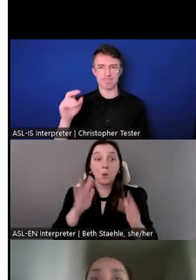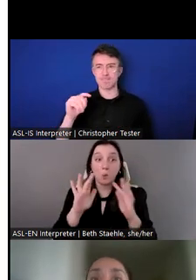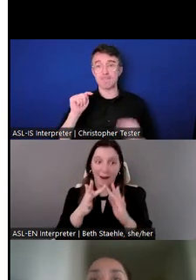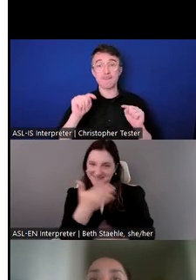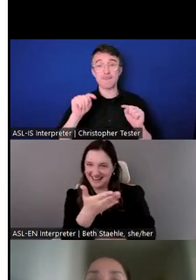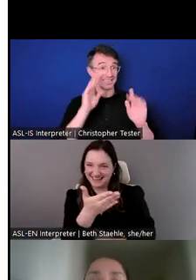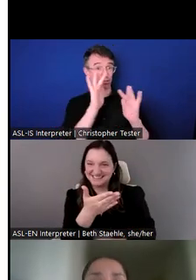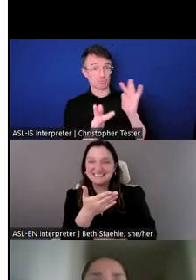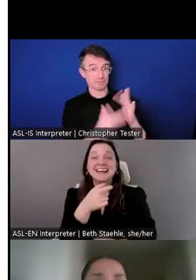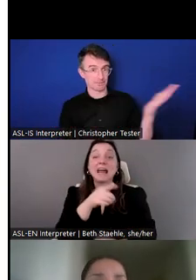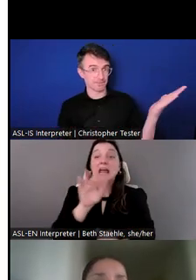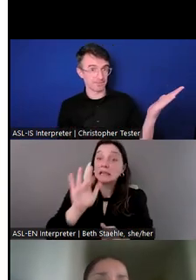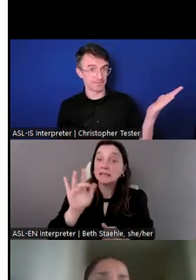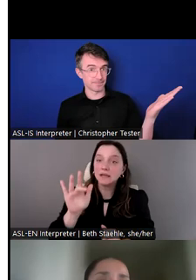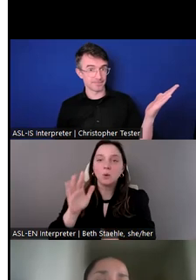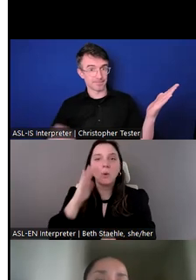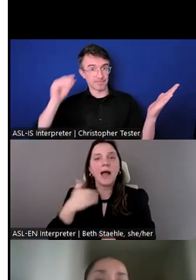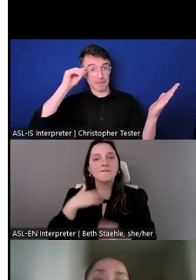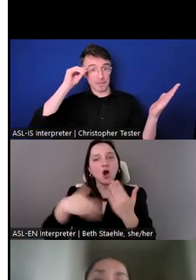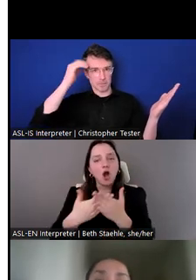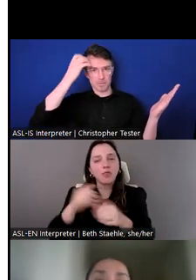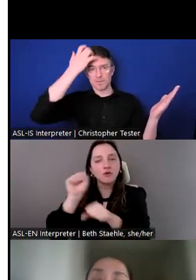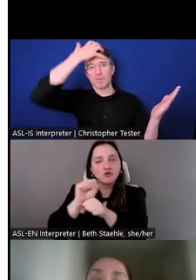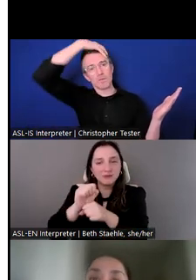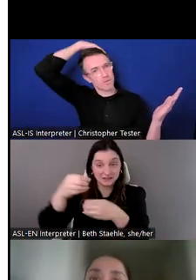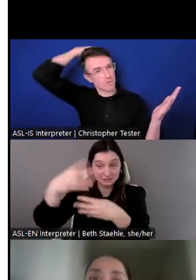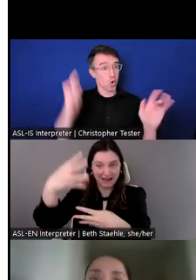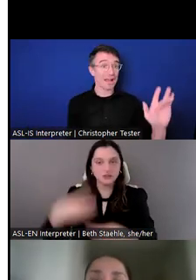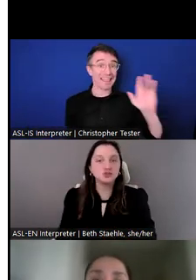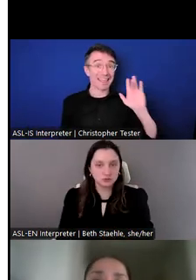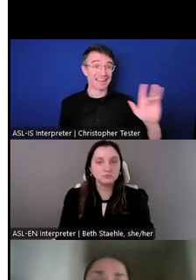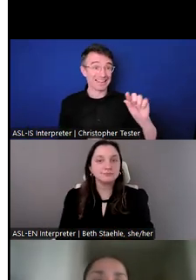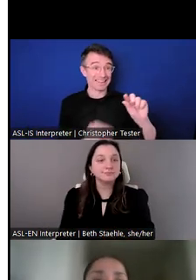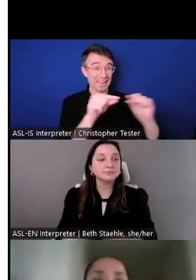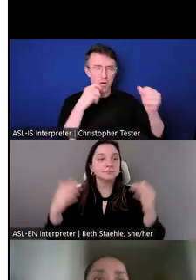that we do at the institute. Our e mails are also listed on the screen.